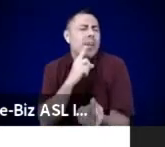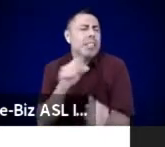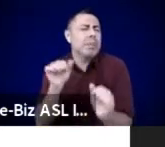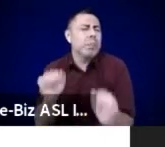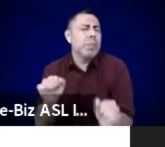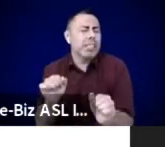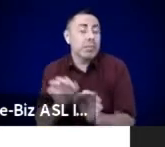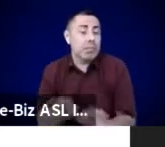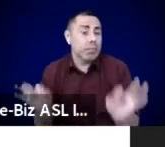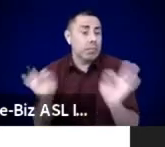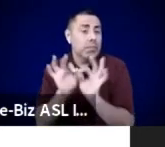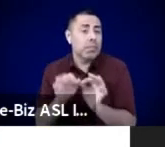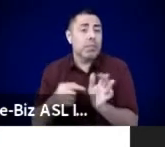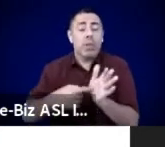What kind of space would it allow?